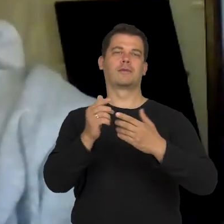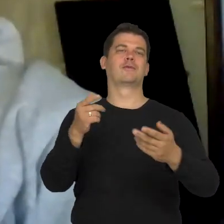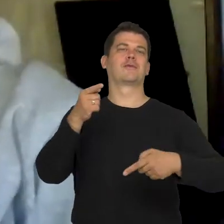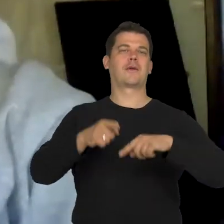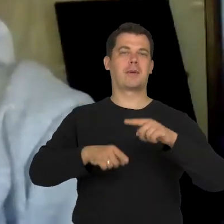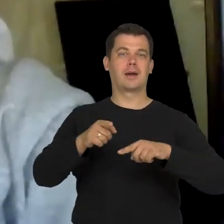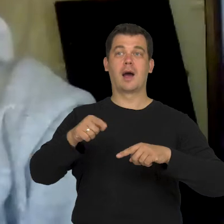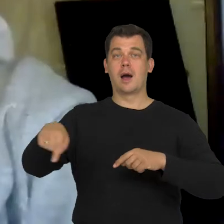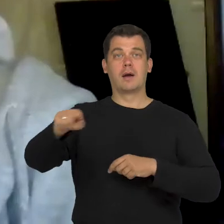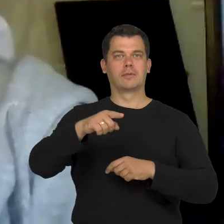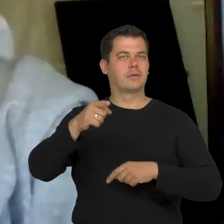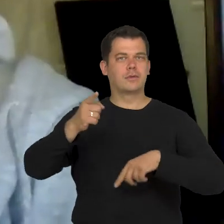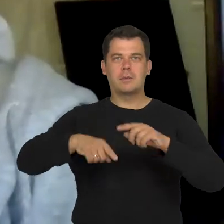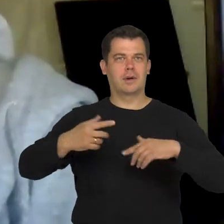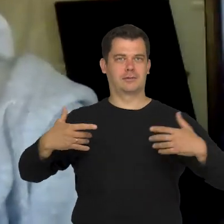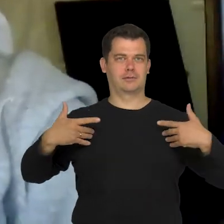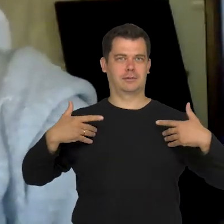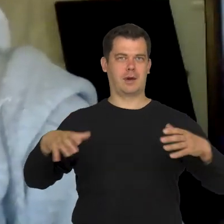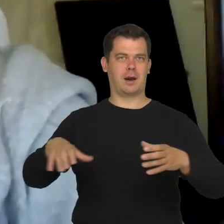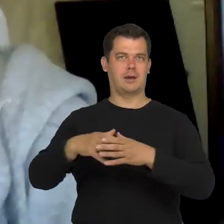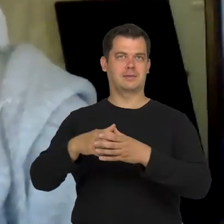but everybody gets on well. Nobody asks any questions.